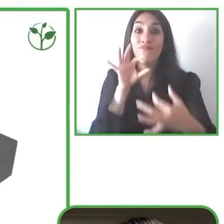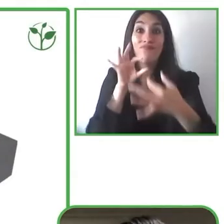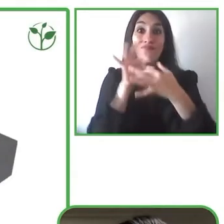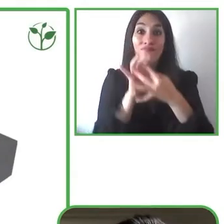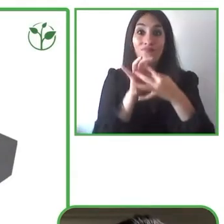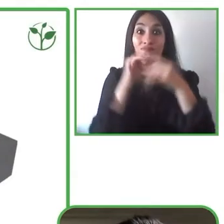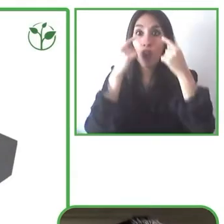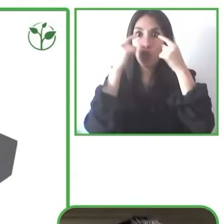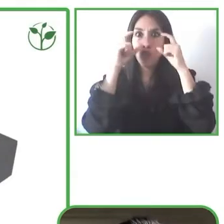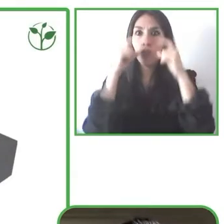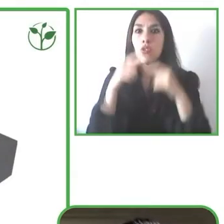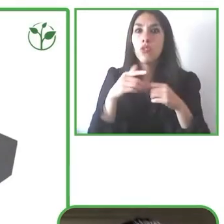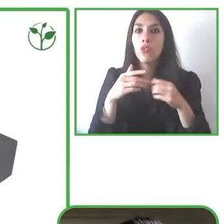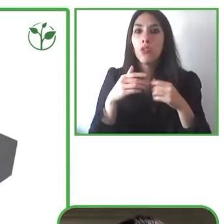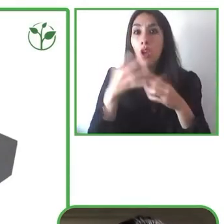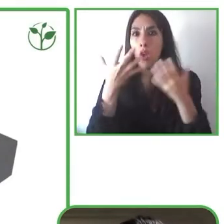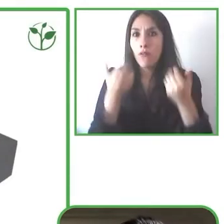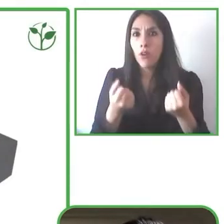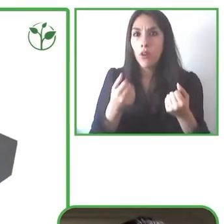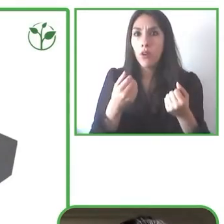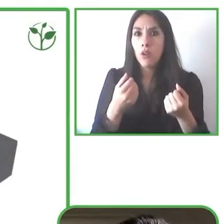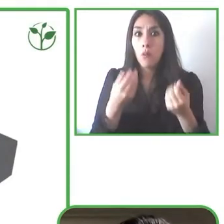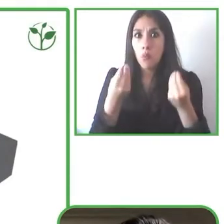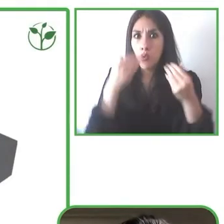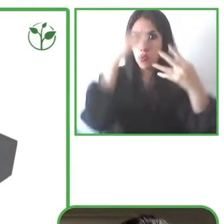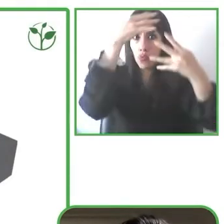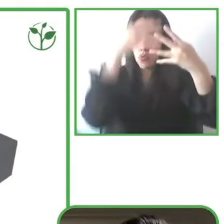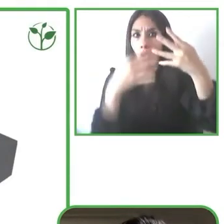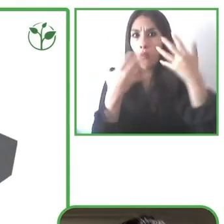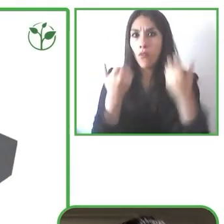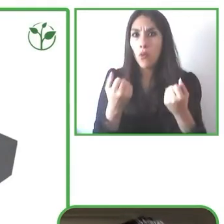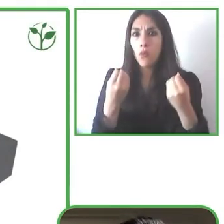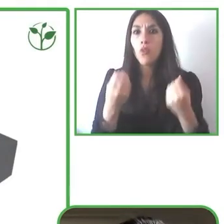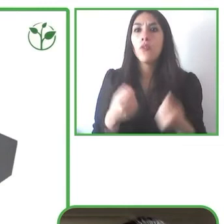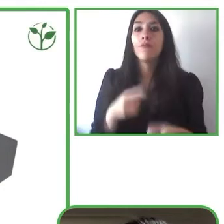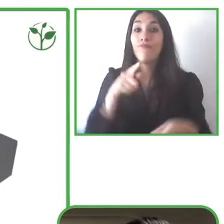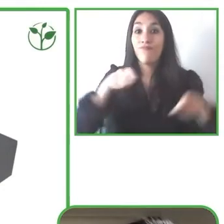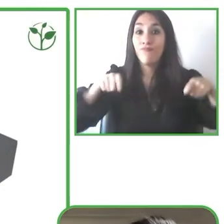and we developed this together with therapists we have specialists and the users in mind.